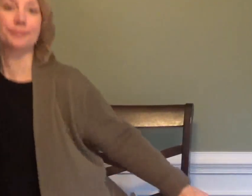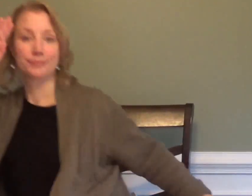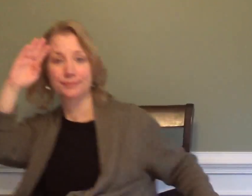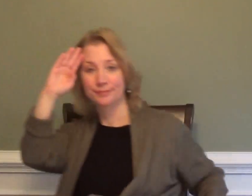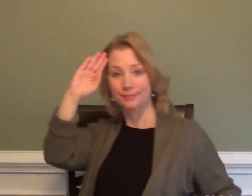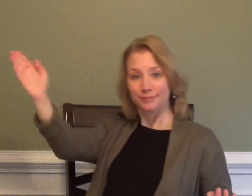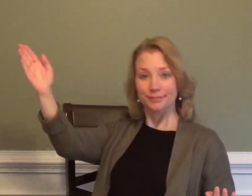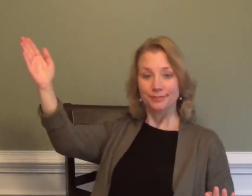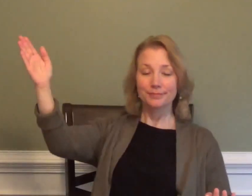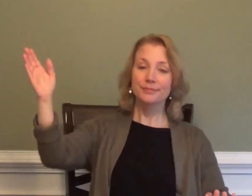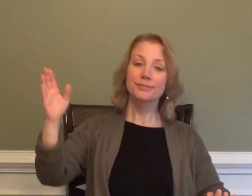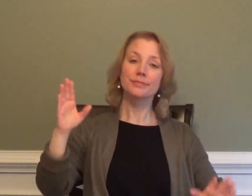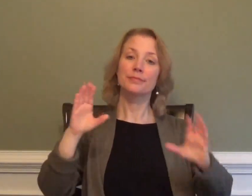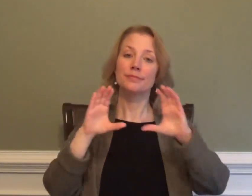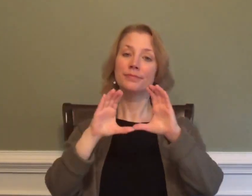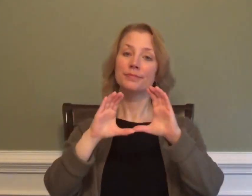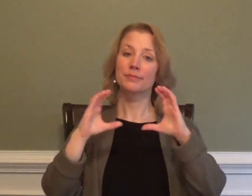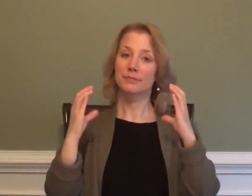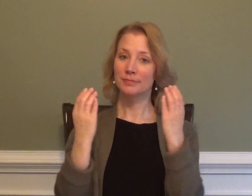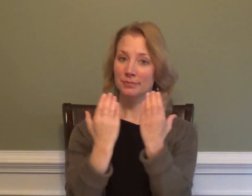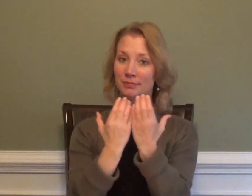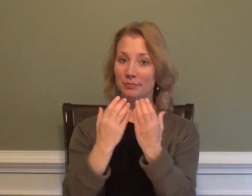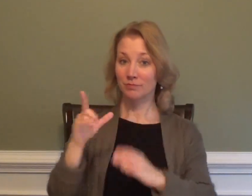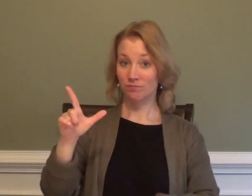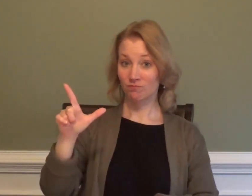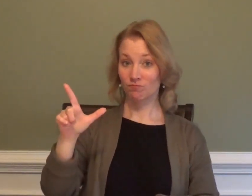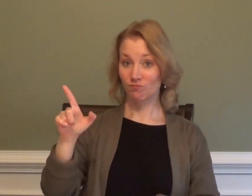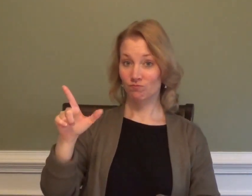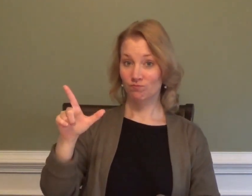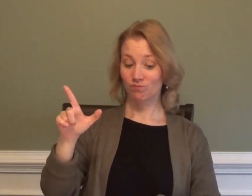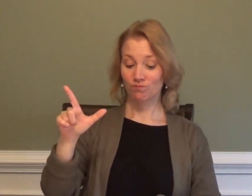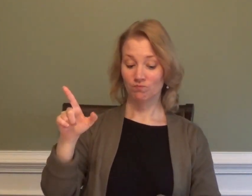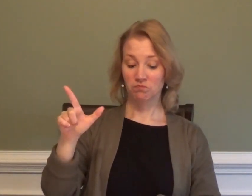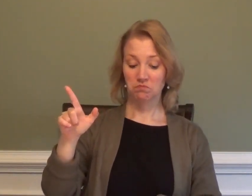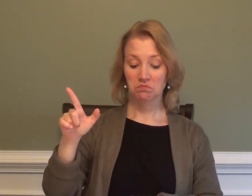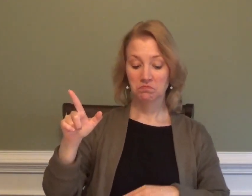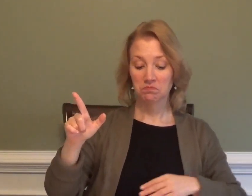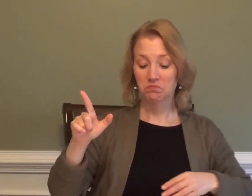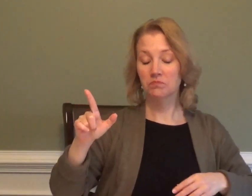HELLO CLASS 21